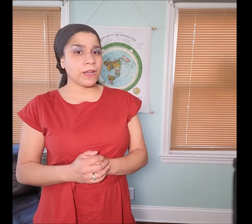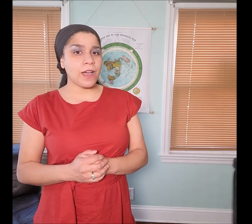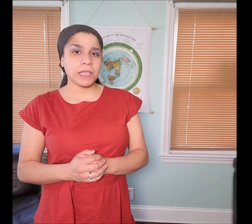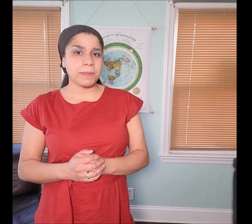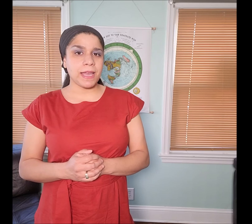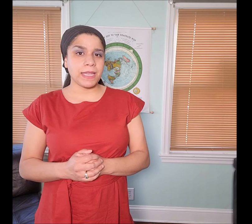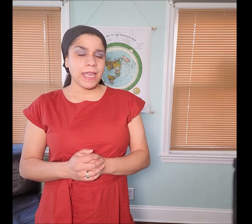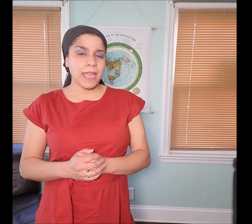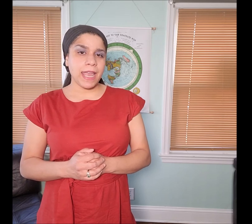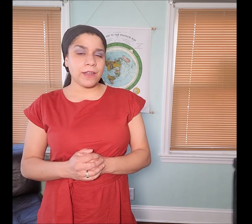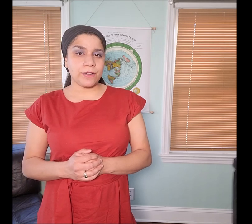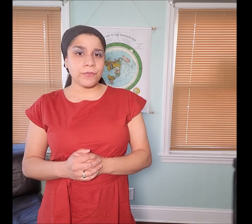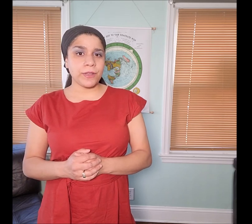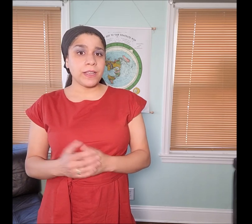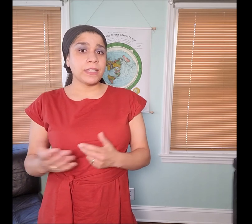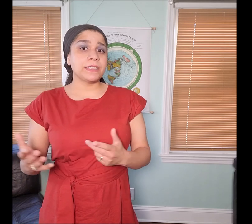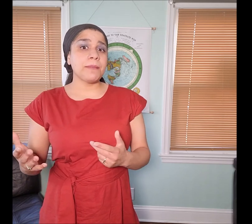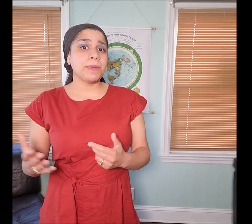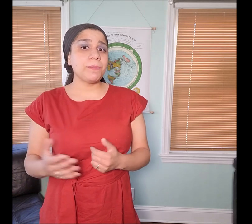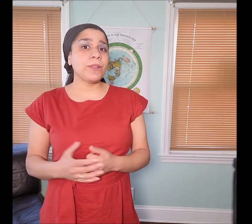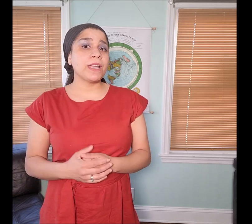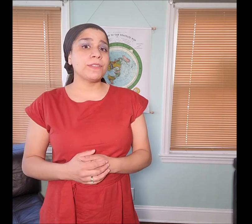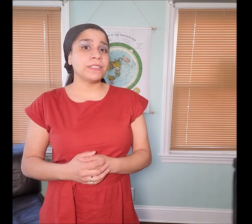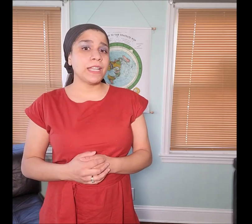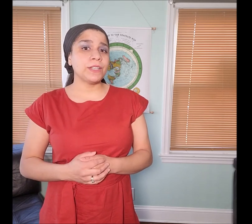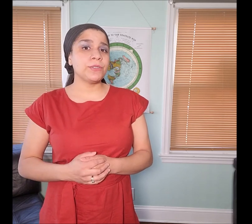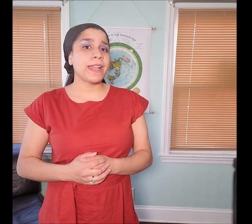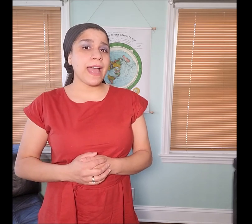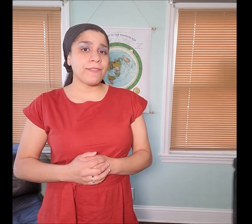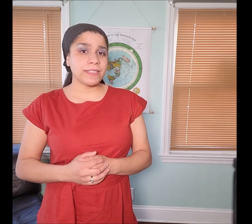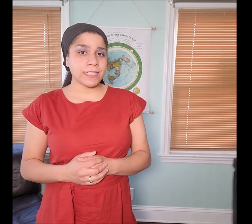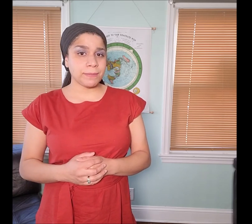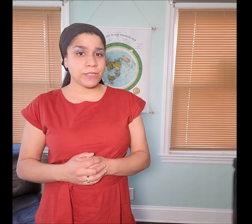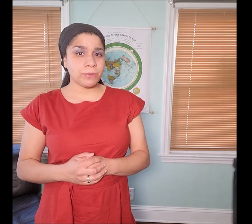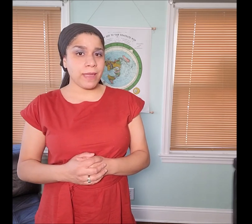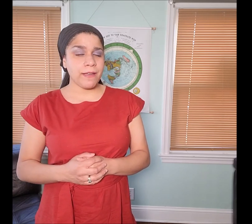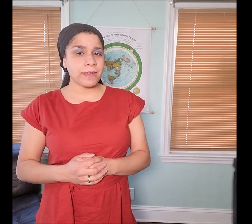concubine and a girlfriend. Some people are even telling you that having sex makes you married.